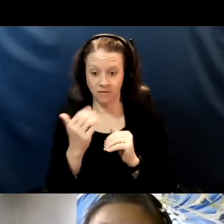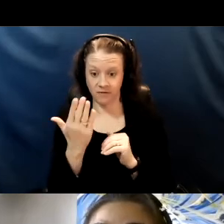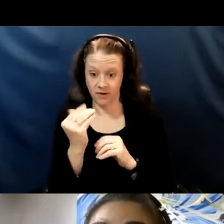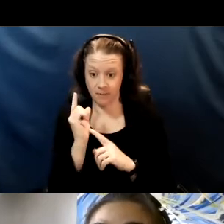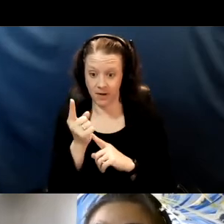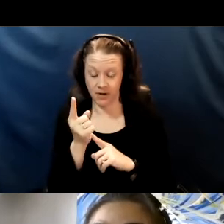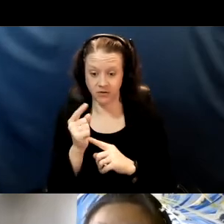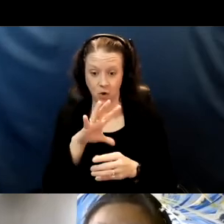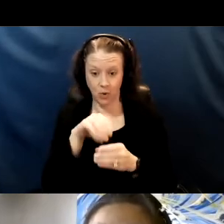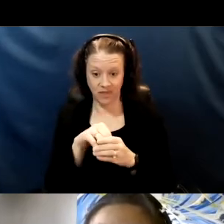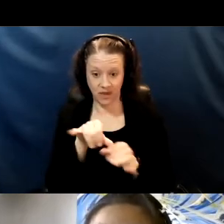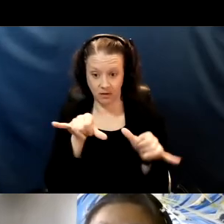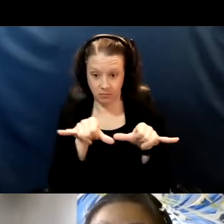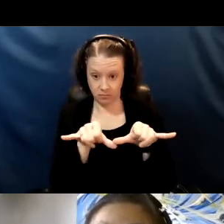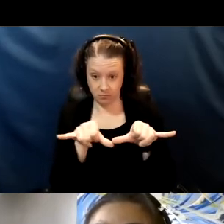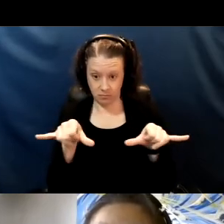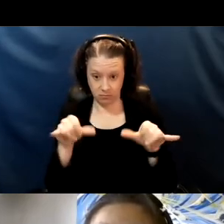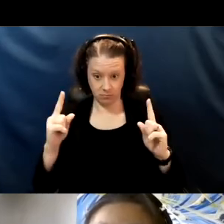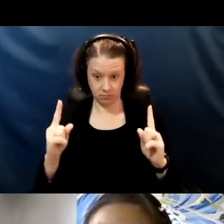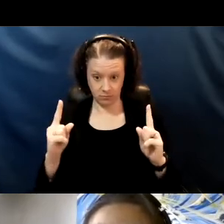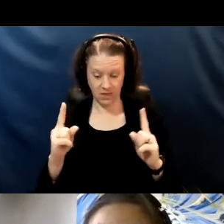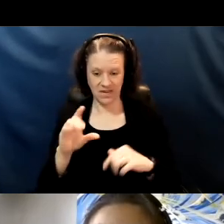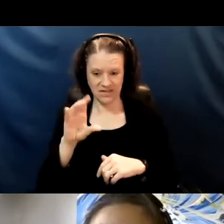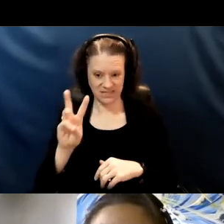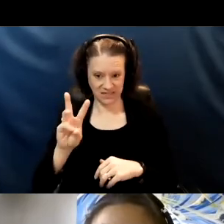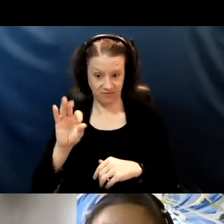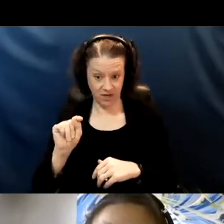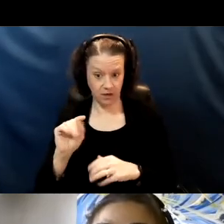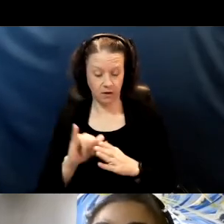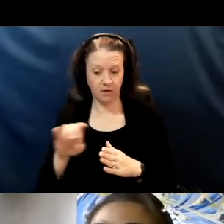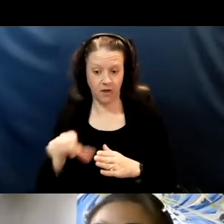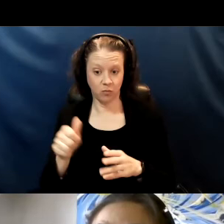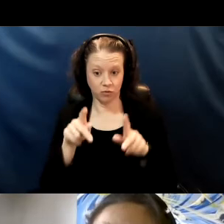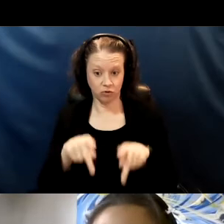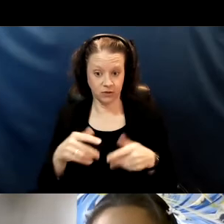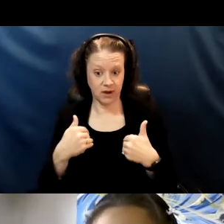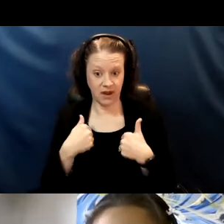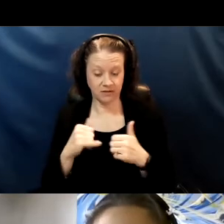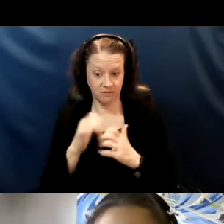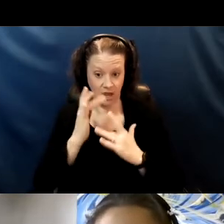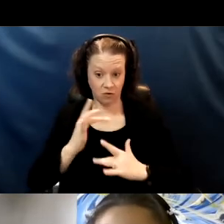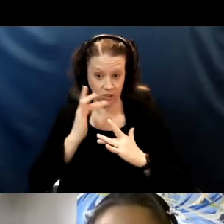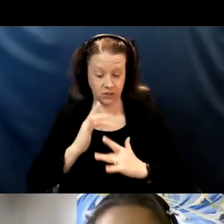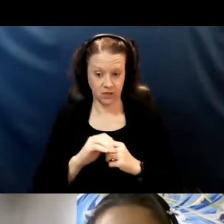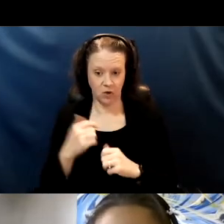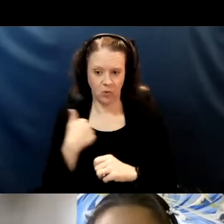within six feet of someone who has the virus. We have heard some differences between three feet and six feet